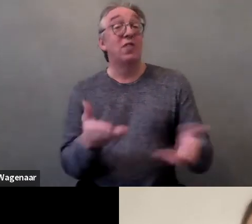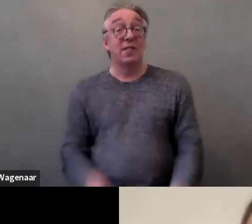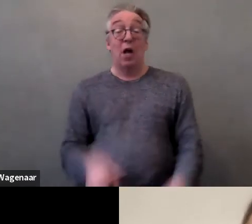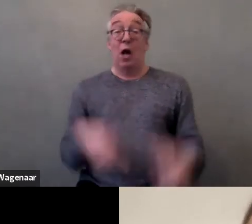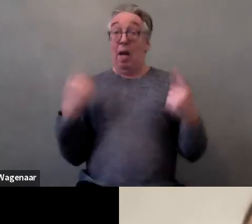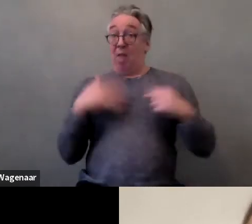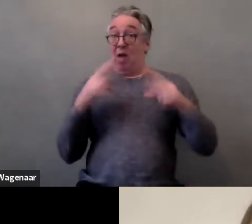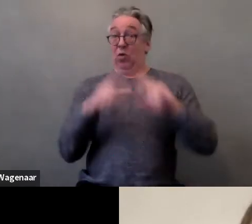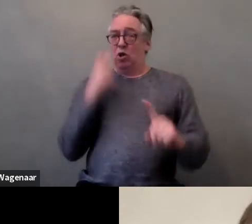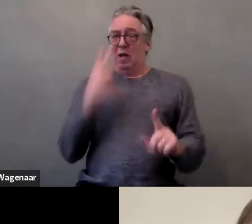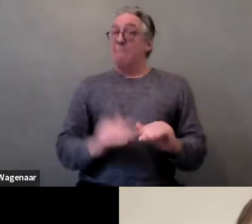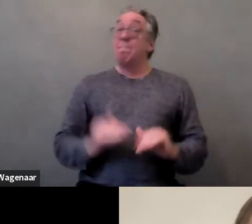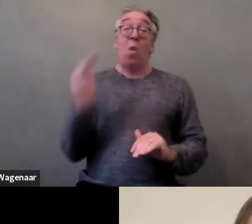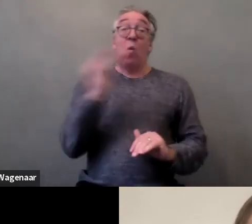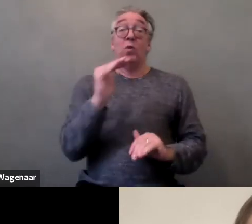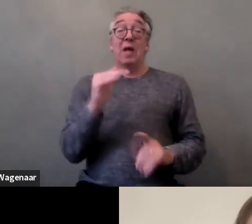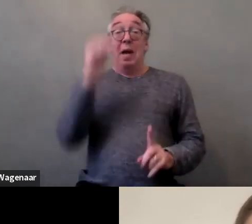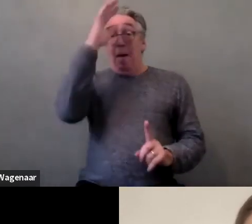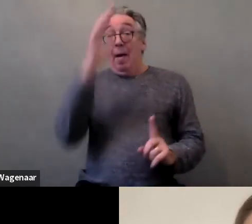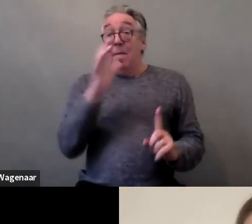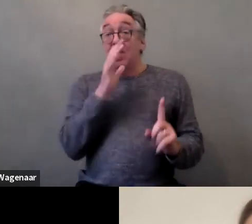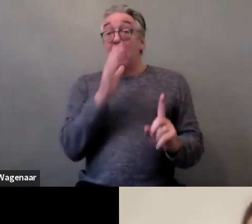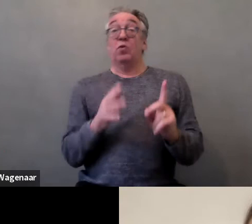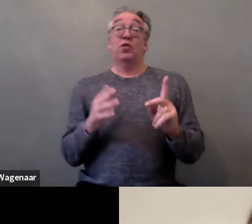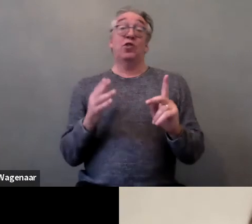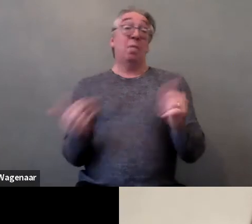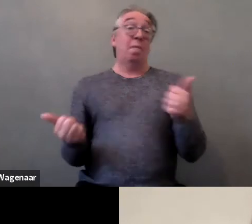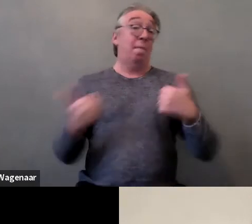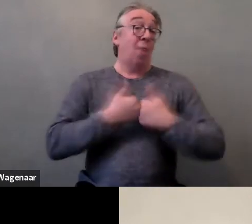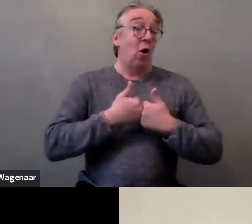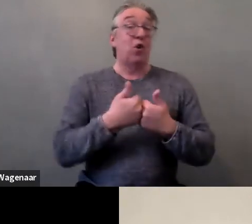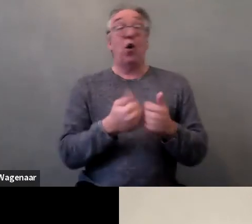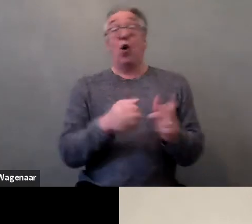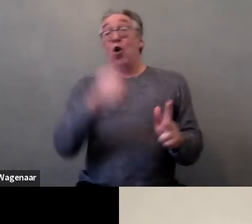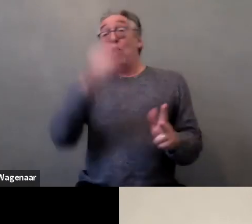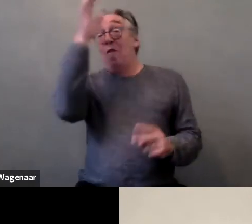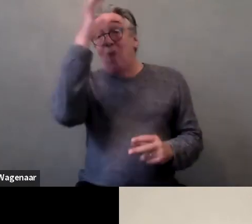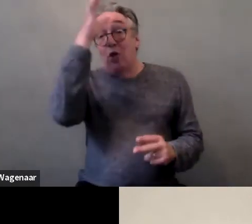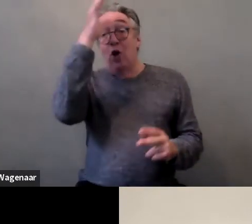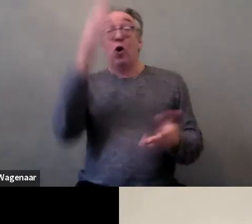father, carer and accessibility providers. It was happening at home, in the campus,